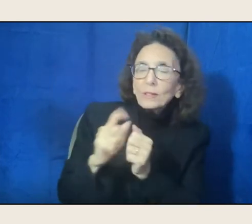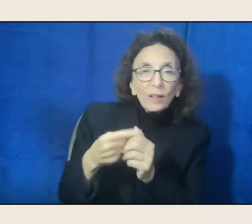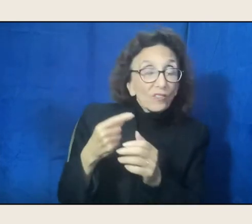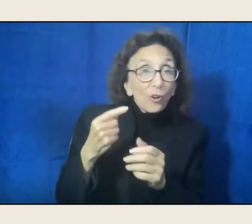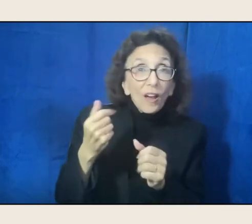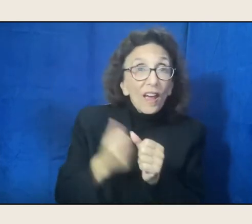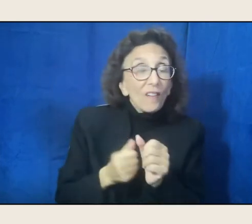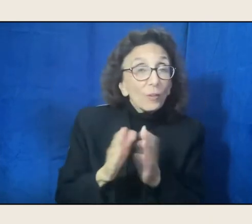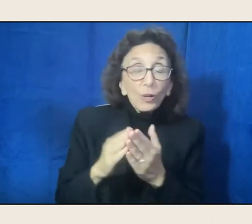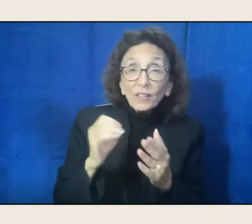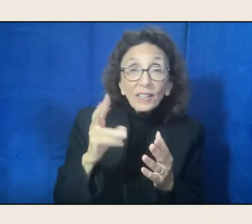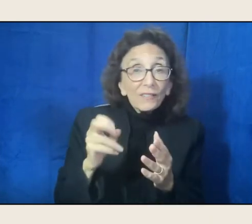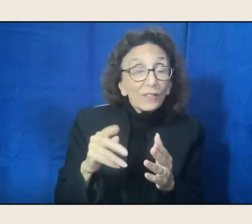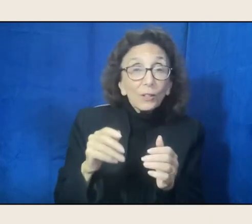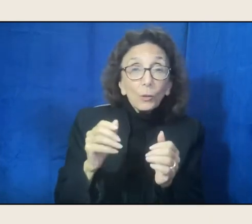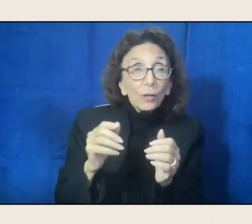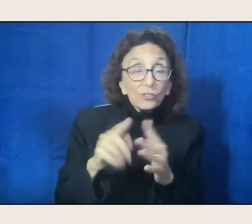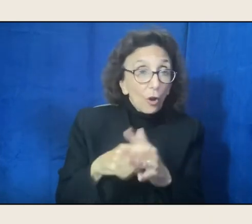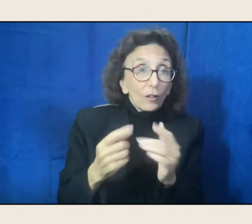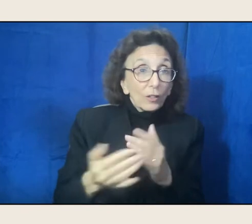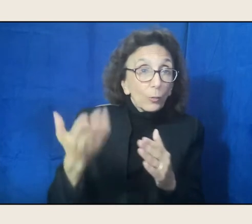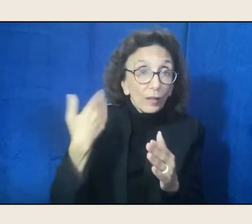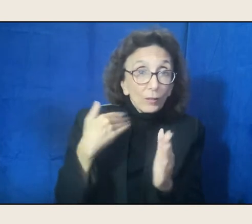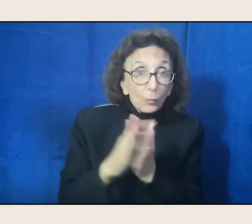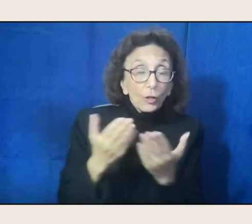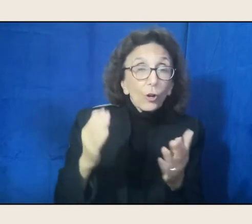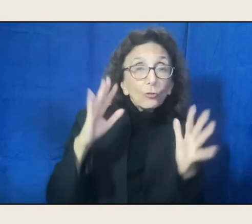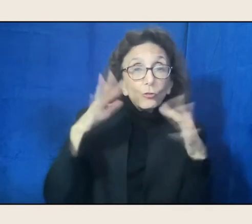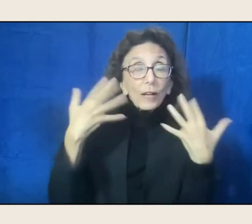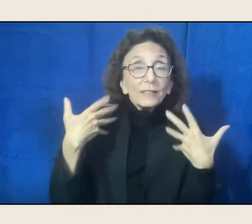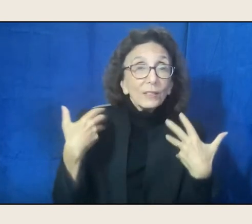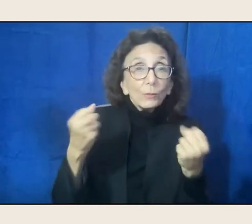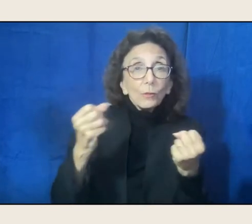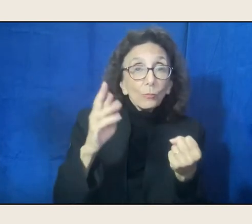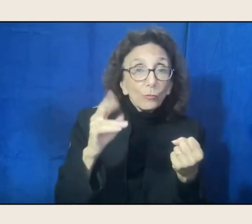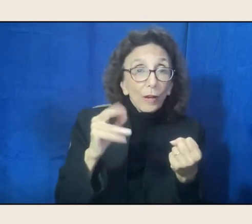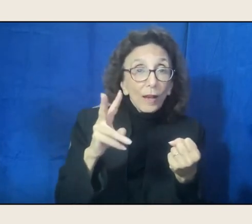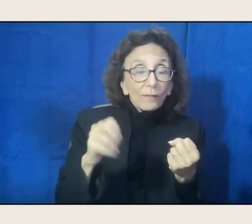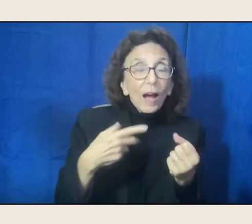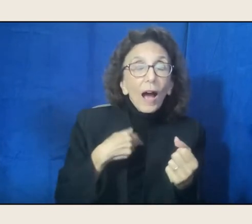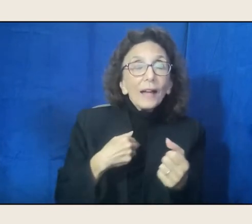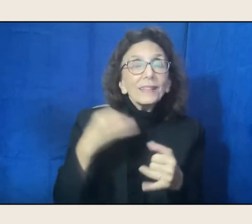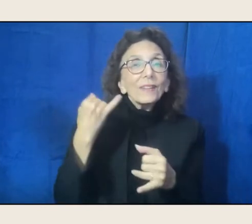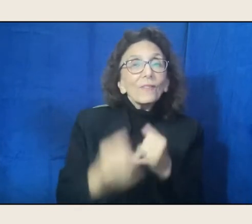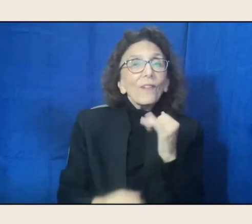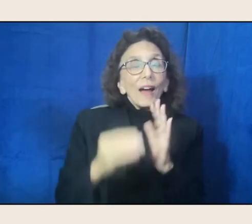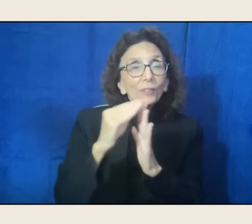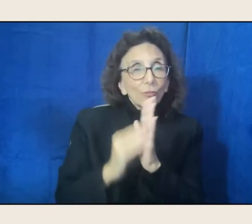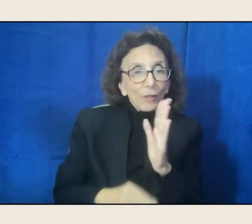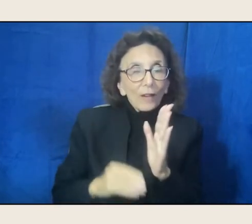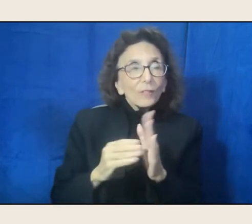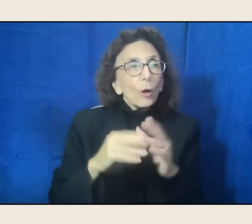"Crazy Brave", I did the final draft sitting in my mother's sewing room while she was dying.